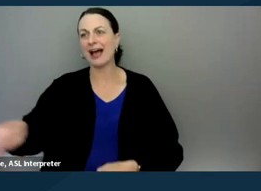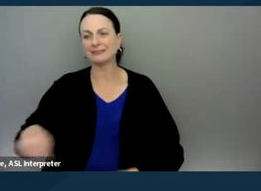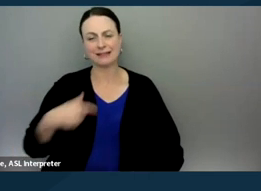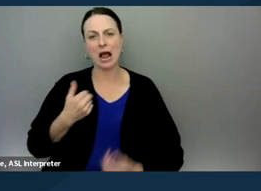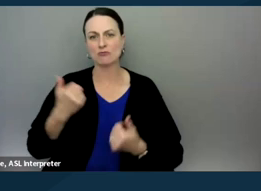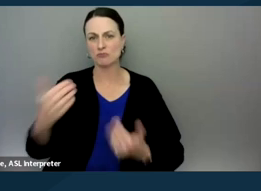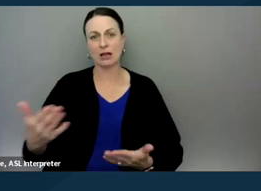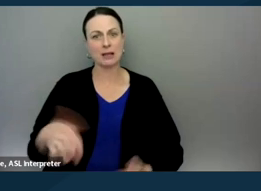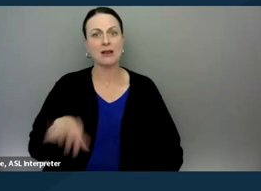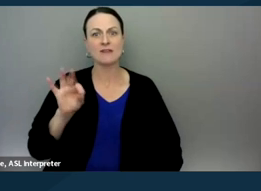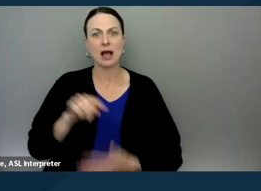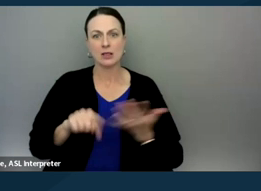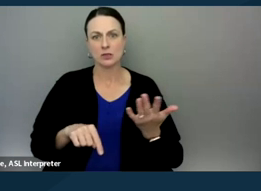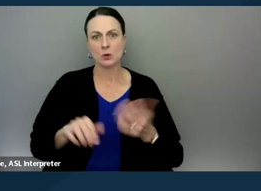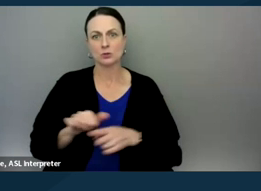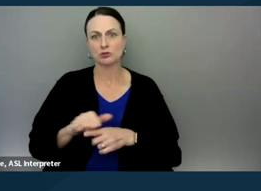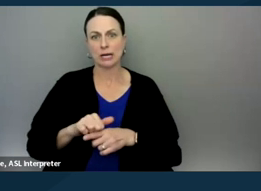You can find those trainings on our website